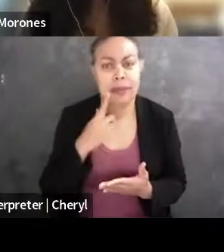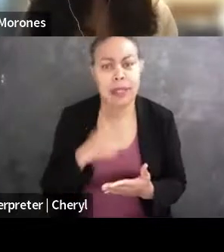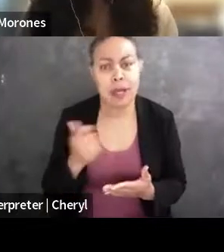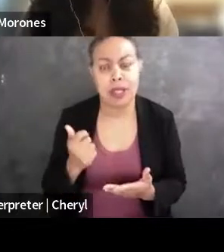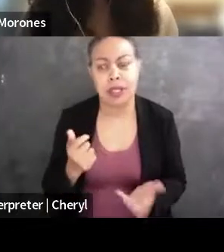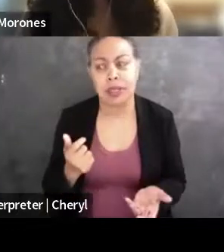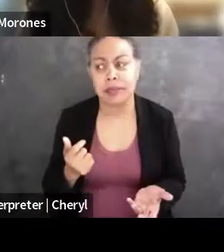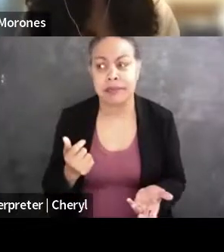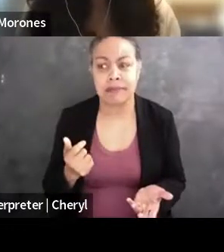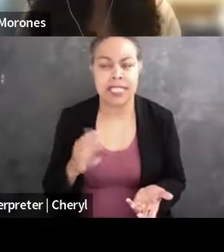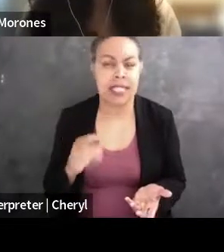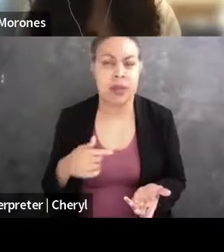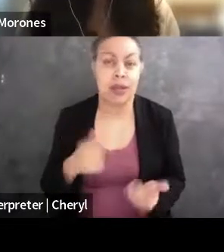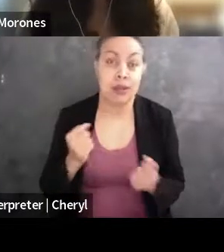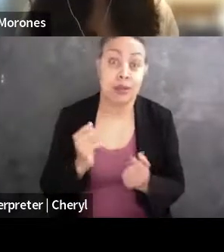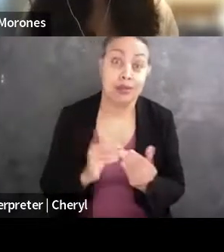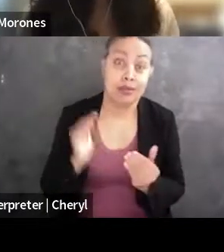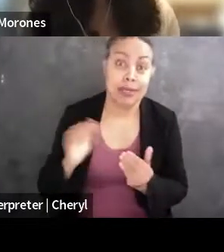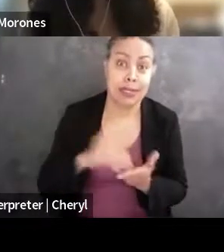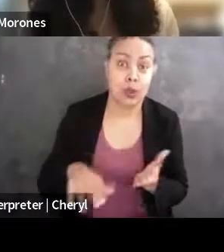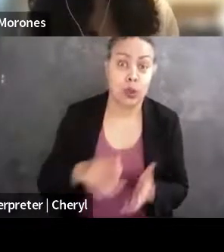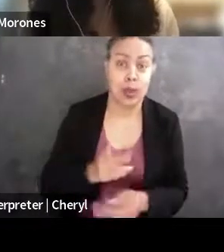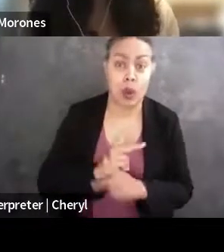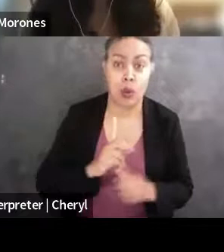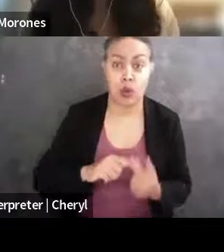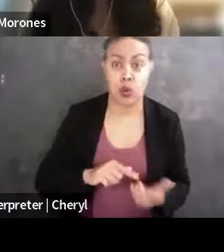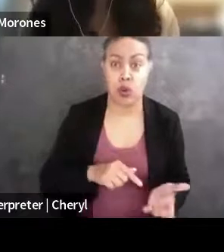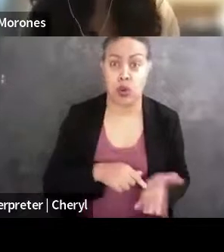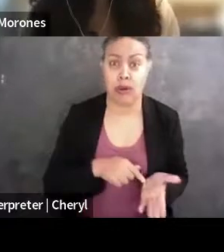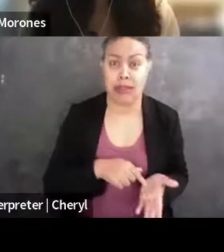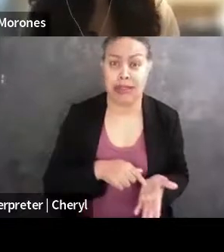if you have too many student loans to pay off, it just becomes not a feasible career path.